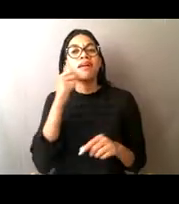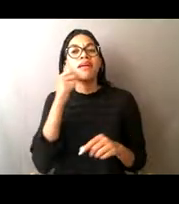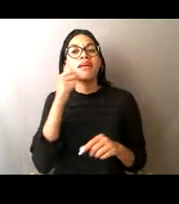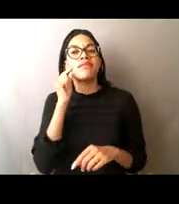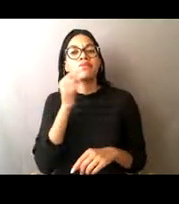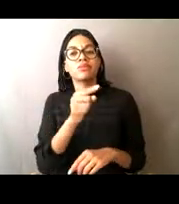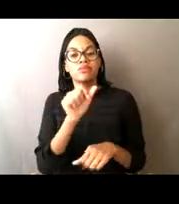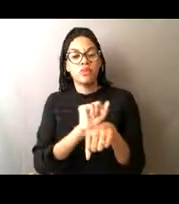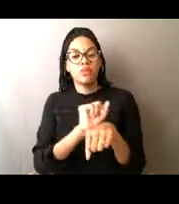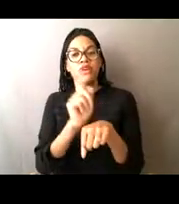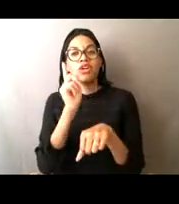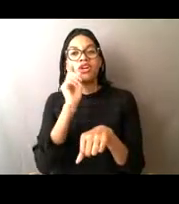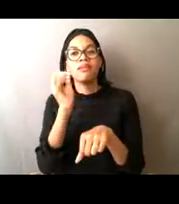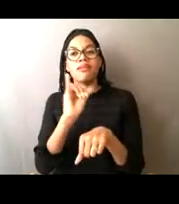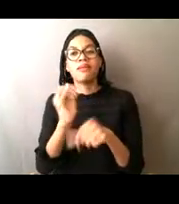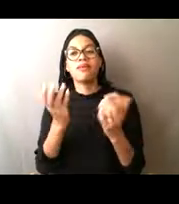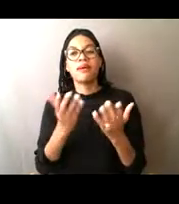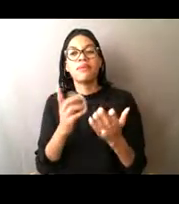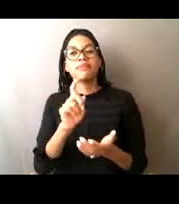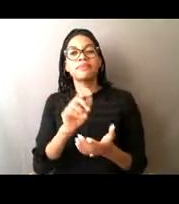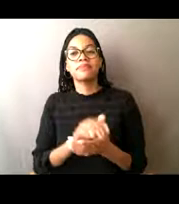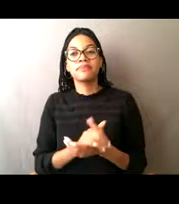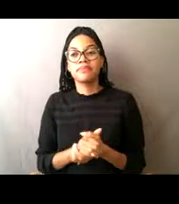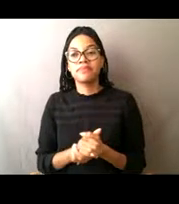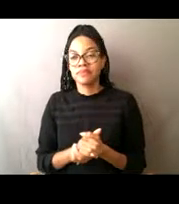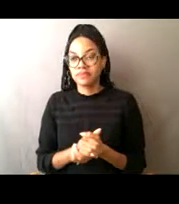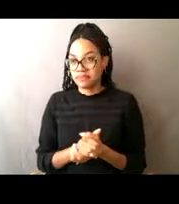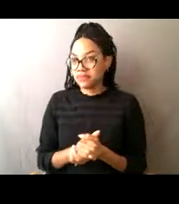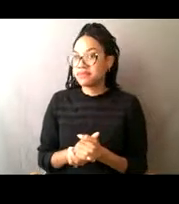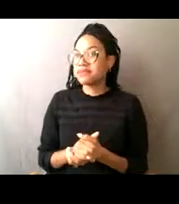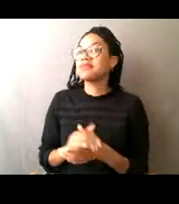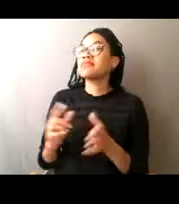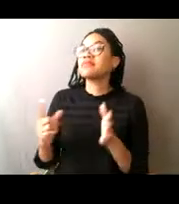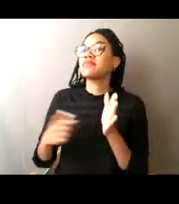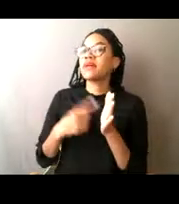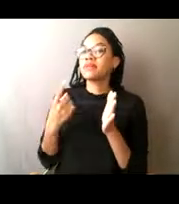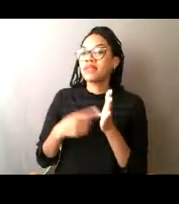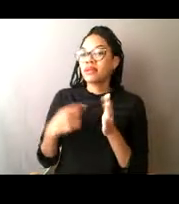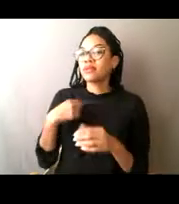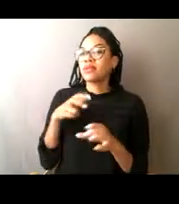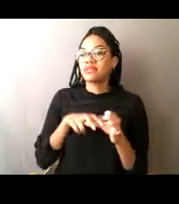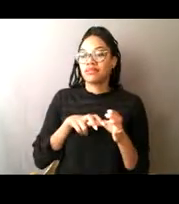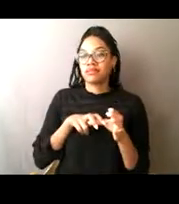So some days we go out, we have a 37-foot patrol boat here in Petersburg.